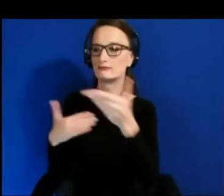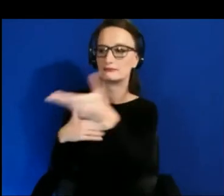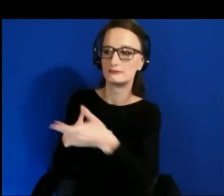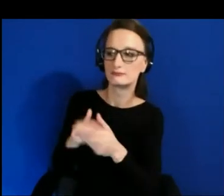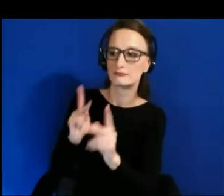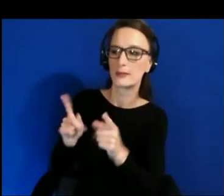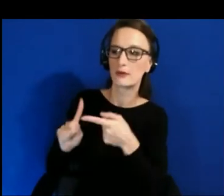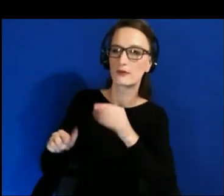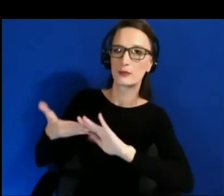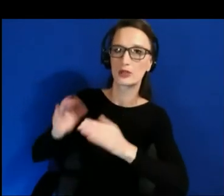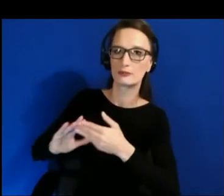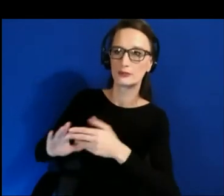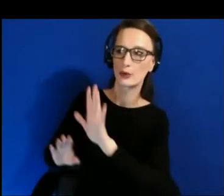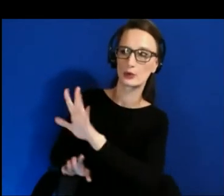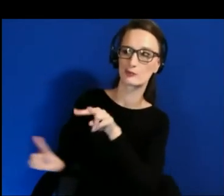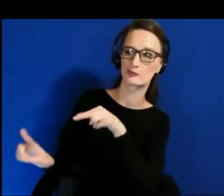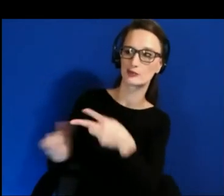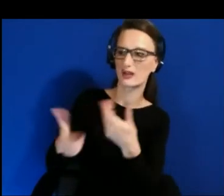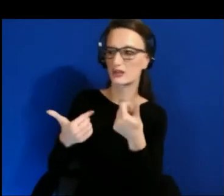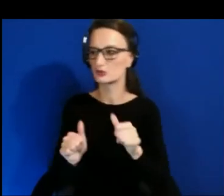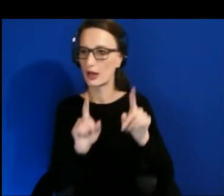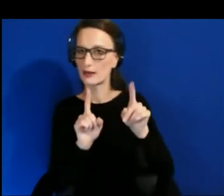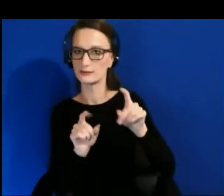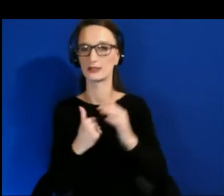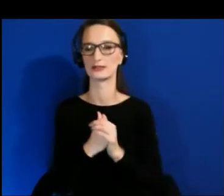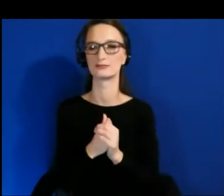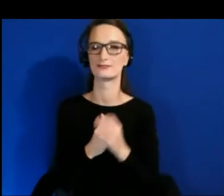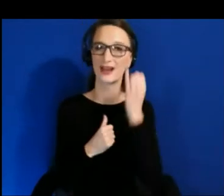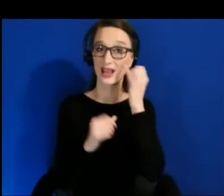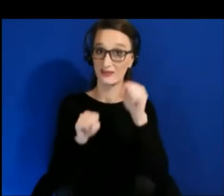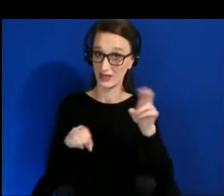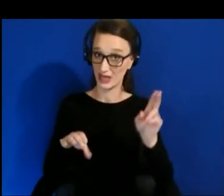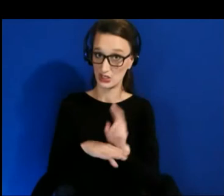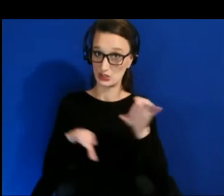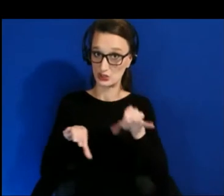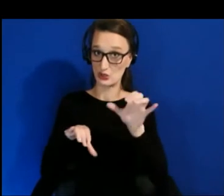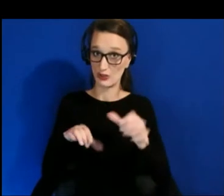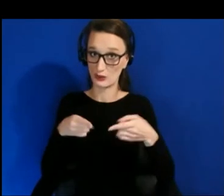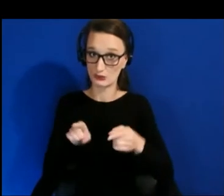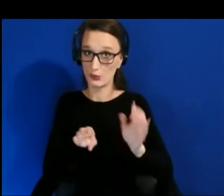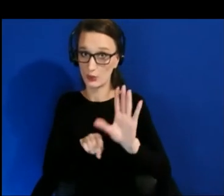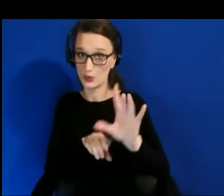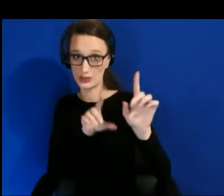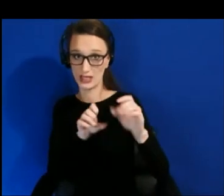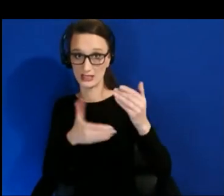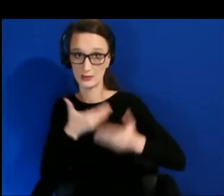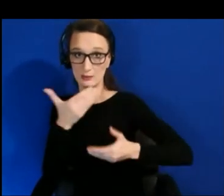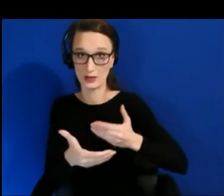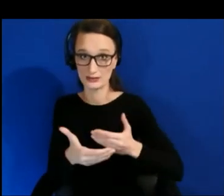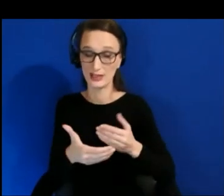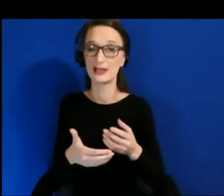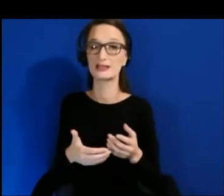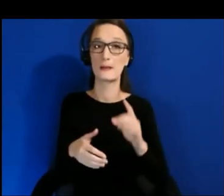If you integrate that into your testing process as one of the tests, you must do, you must turn on the word scrambler and pass it.